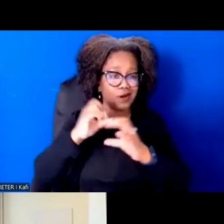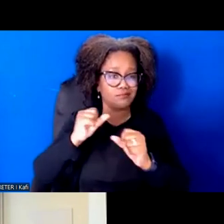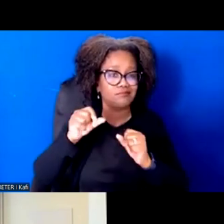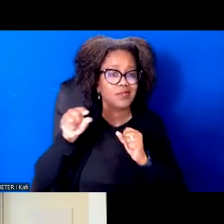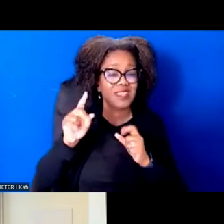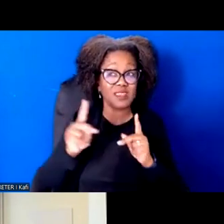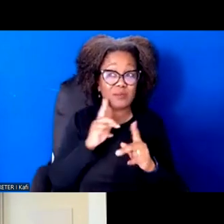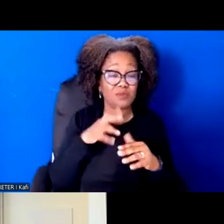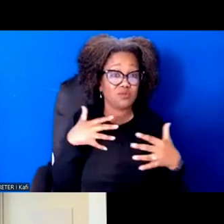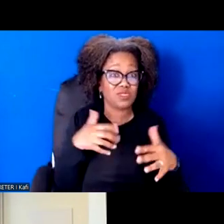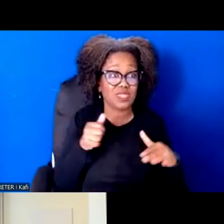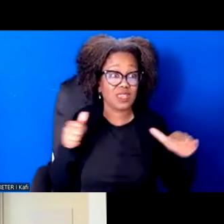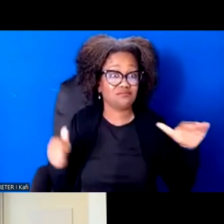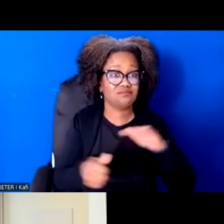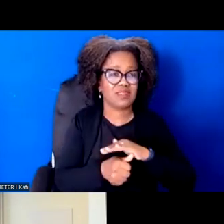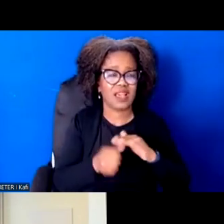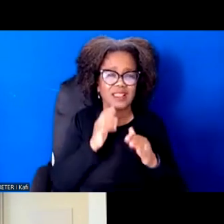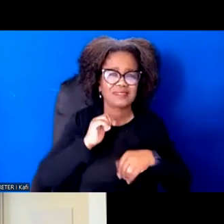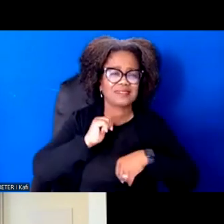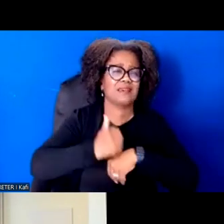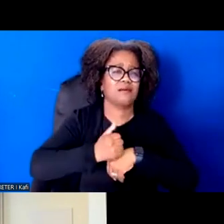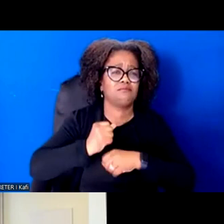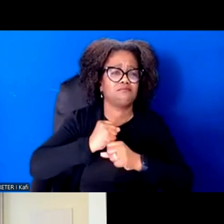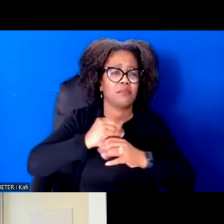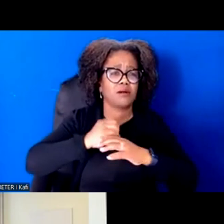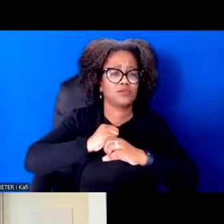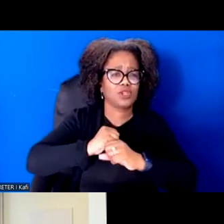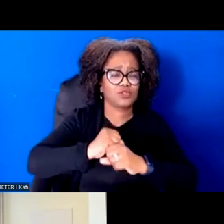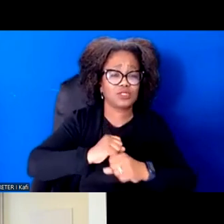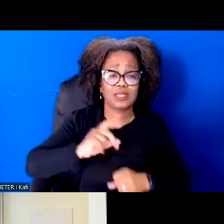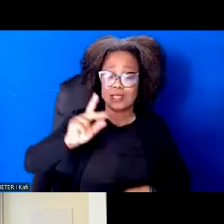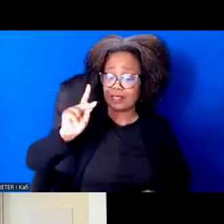And so Kennedy comes forward and he doesn't talk about the Soviet Union. He doesn't talk about the cosmonaut.